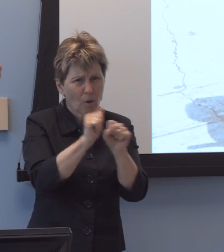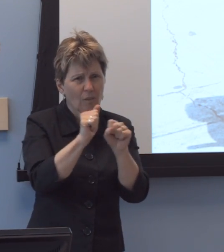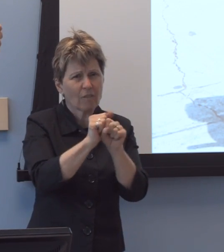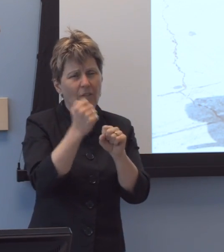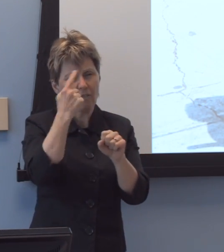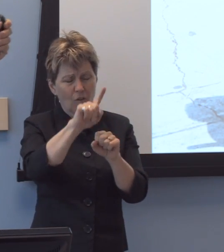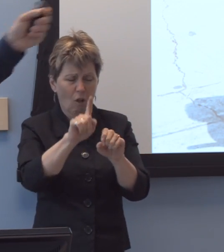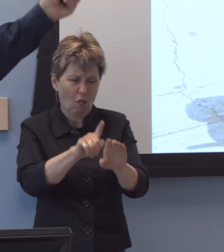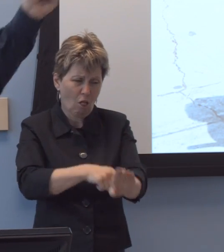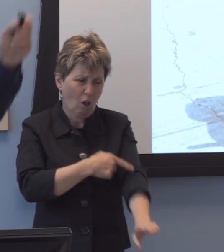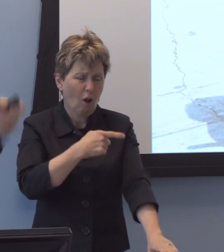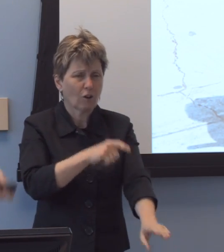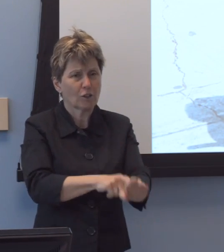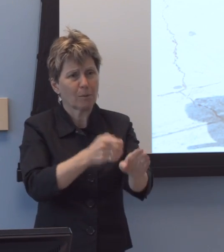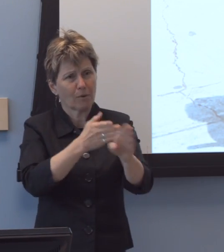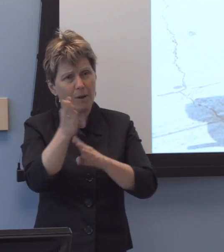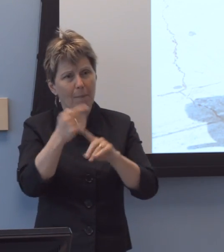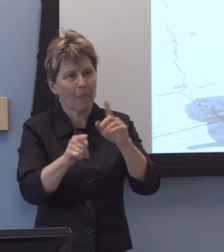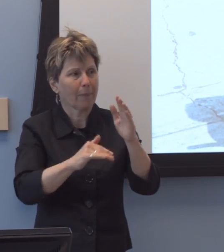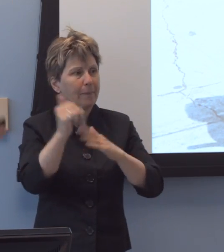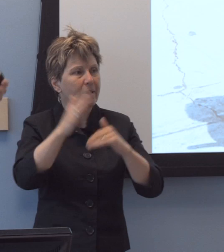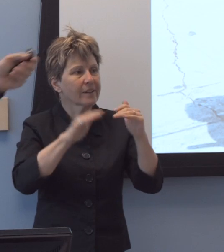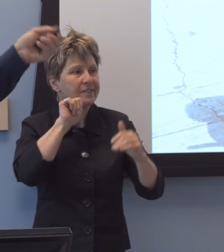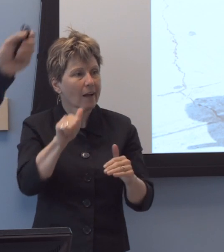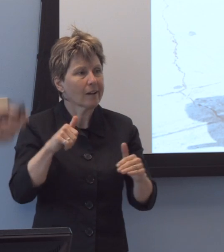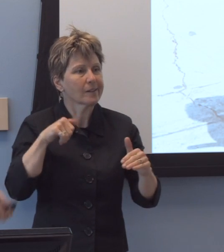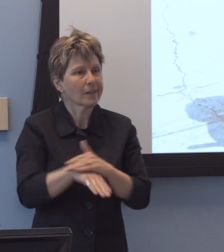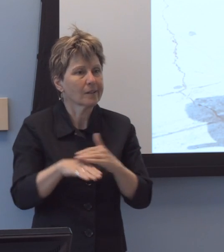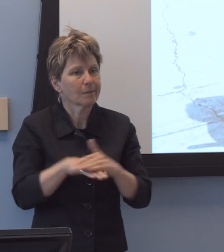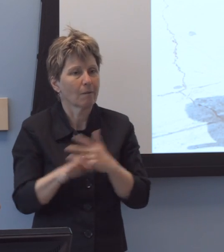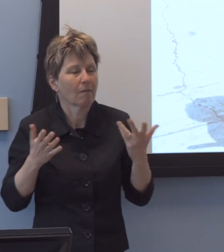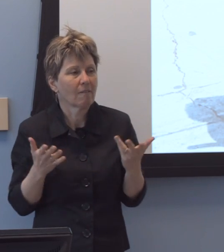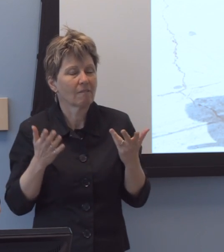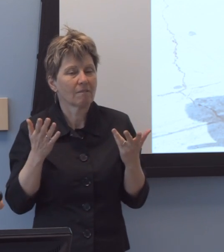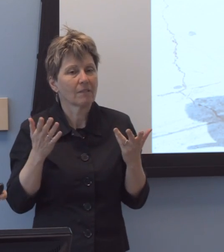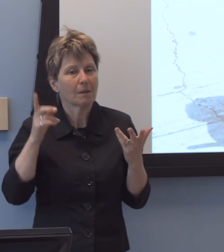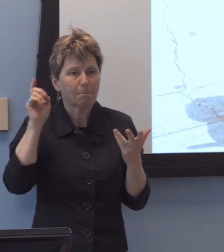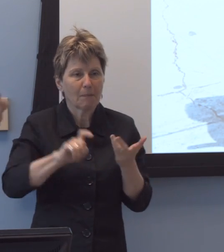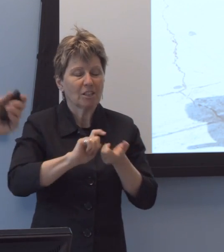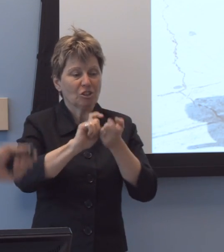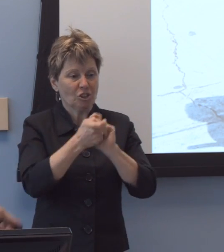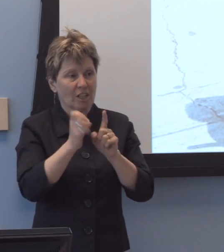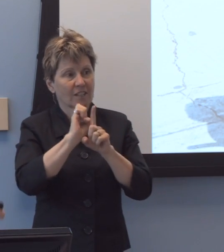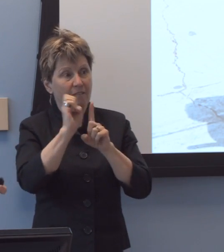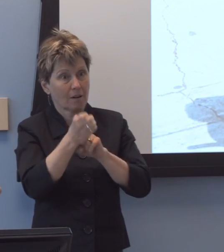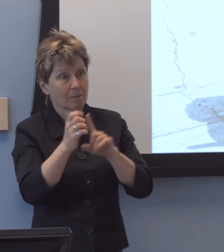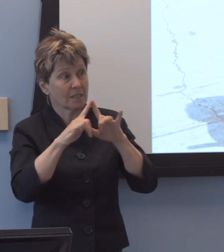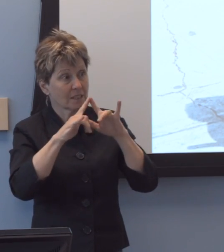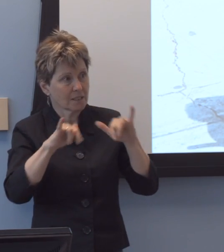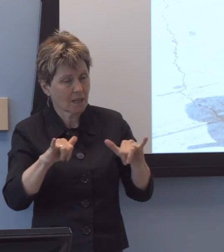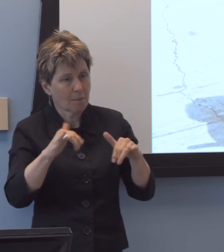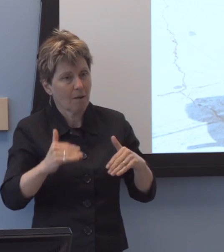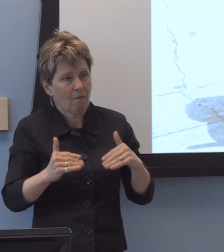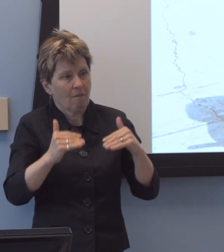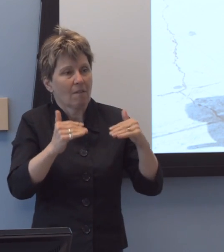it's that the building isn't in-accessible. We have to change the environment, at the same time that we're advancing or diminishing